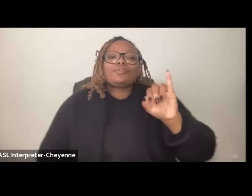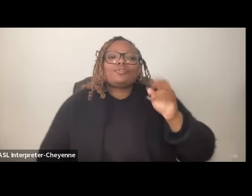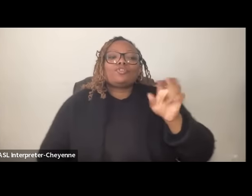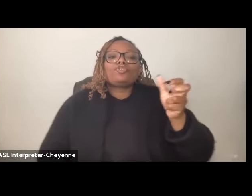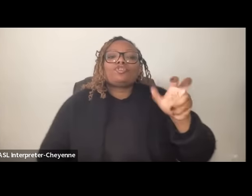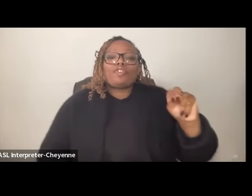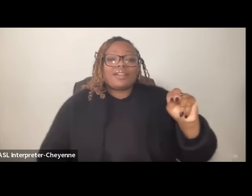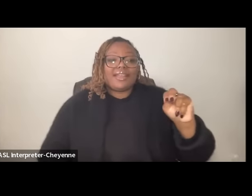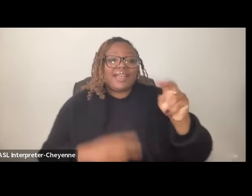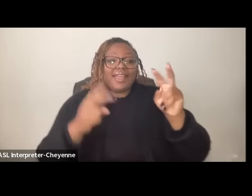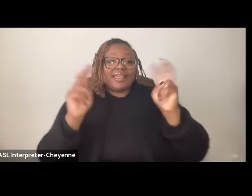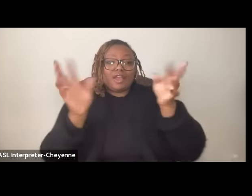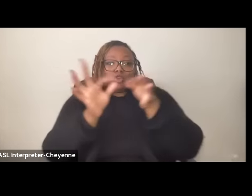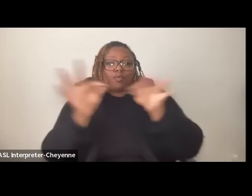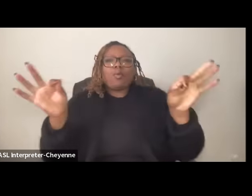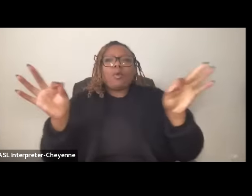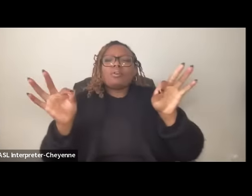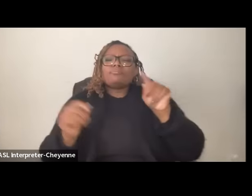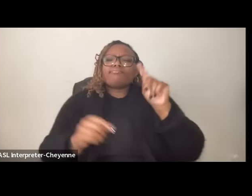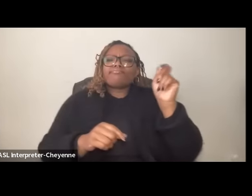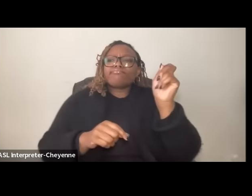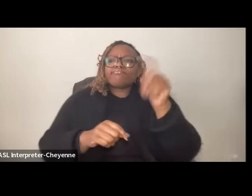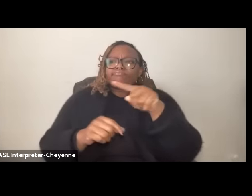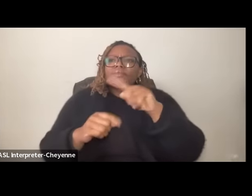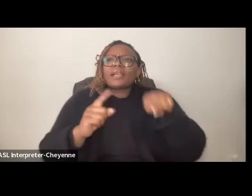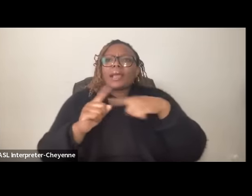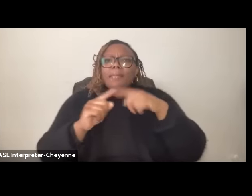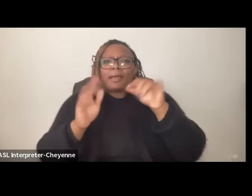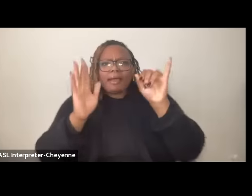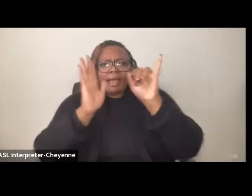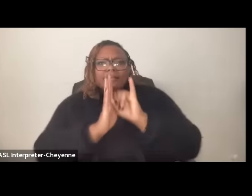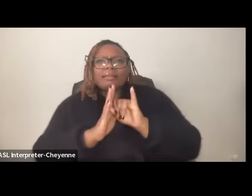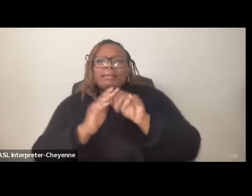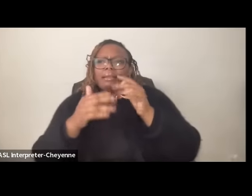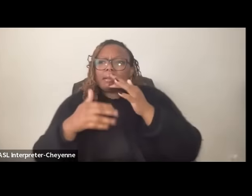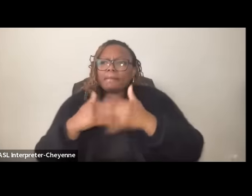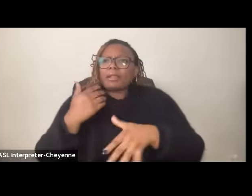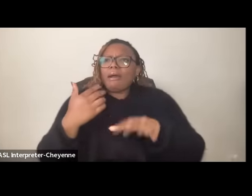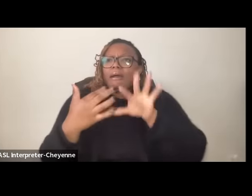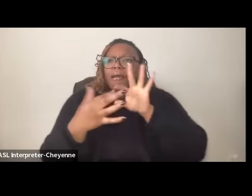quote she interrogates essentialist Notions of identity and blood and belonging and challenges us